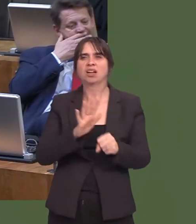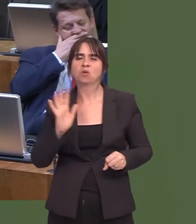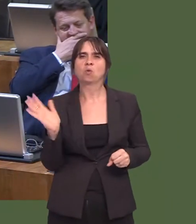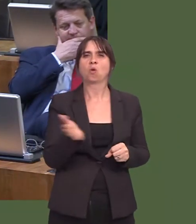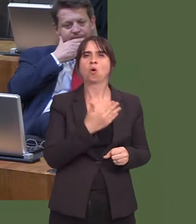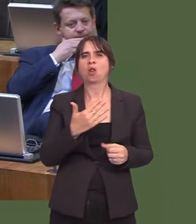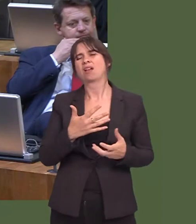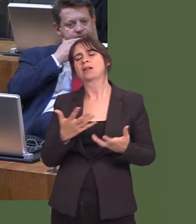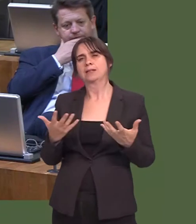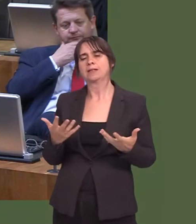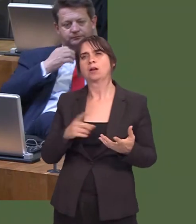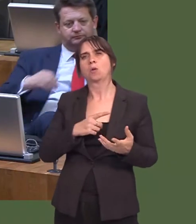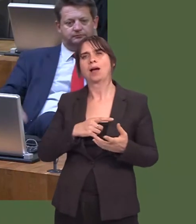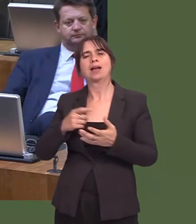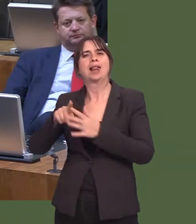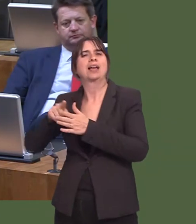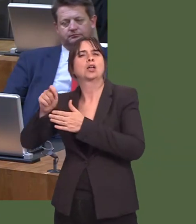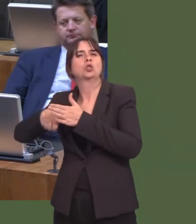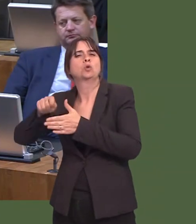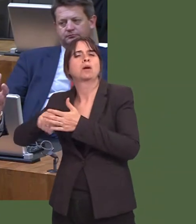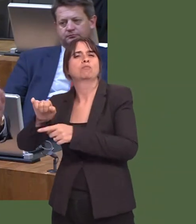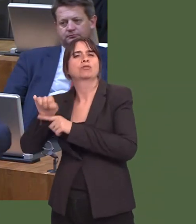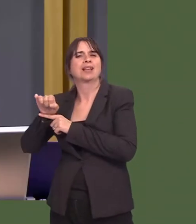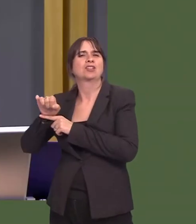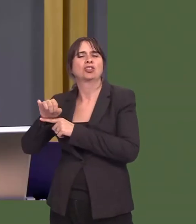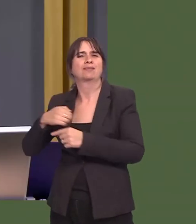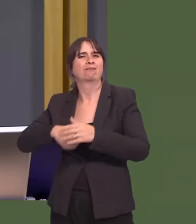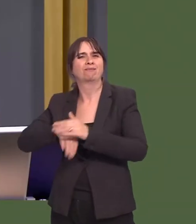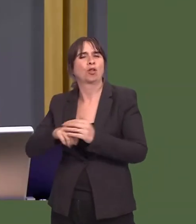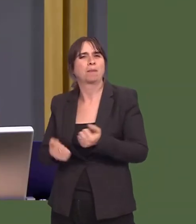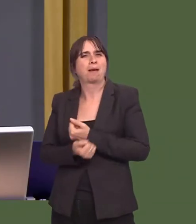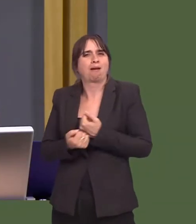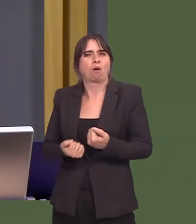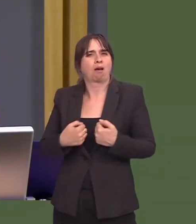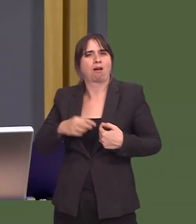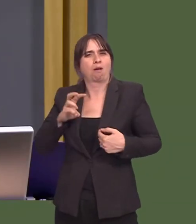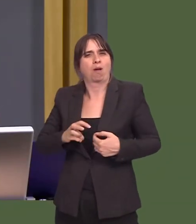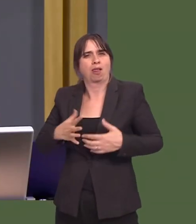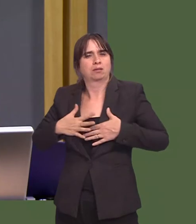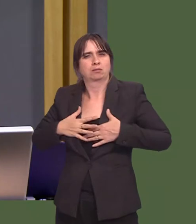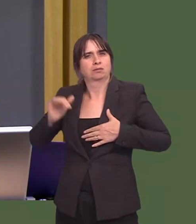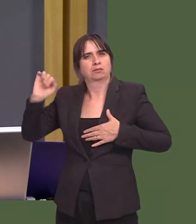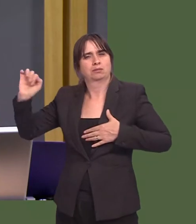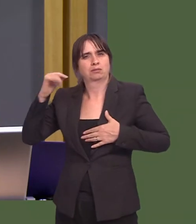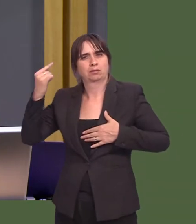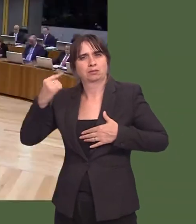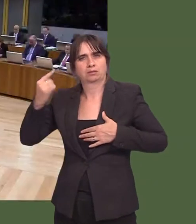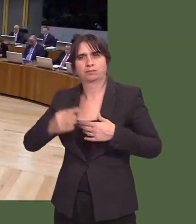That means, of course, the local authorities have a particularly important role. Sheís mentioned, of course, her own local authority, and we welcome the work that they